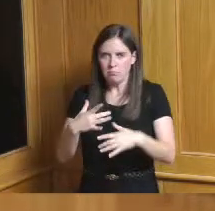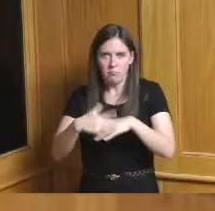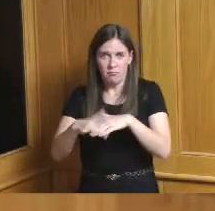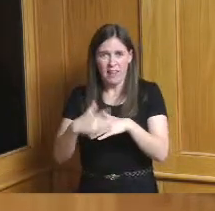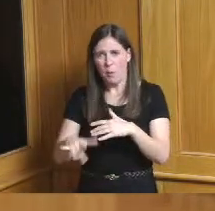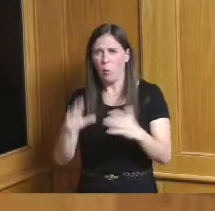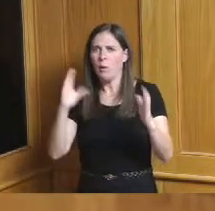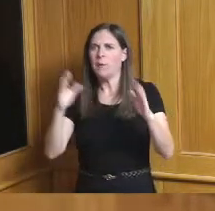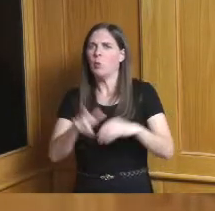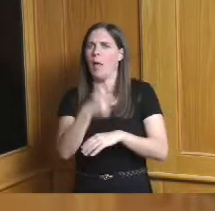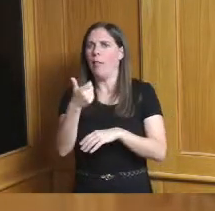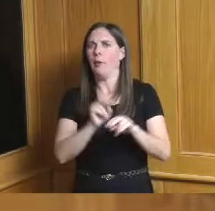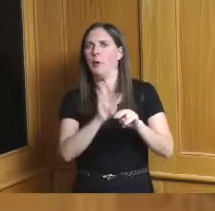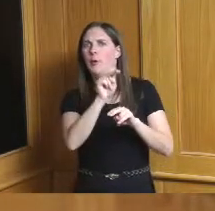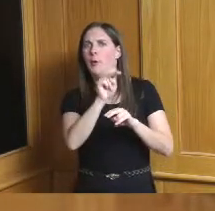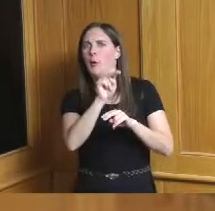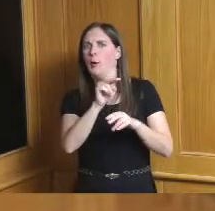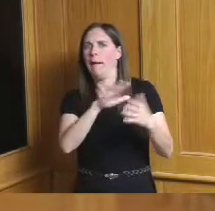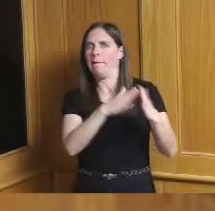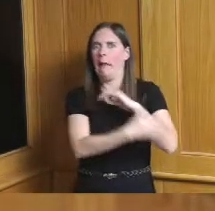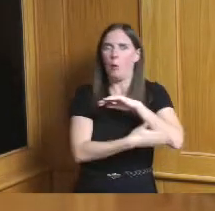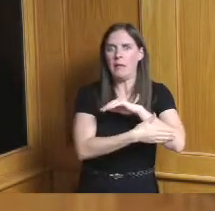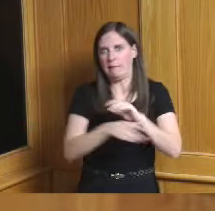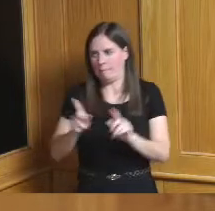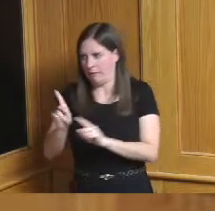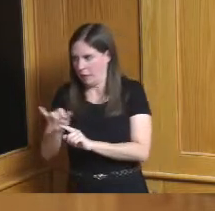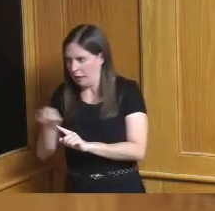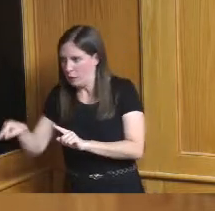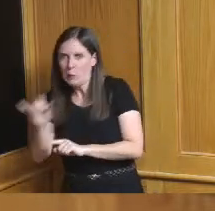and even over in Kentucky I mean you've been at the movie theaters to the parks